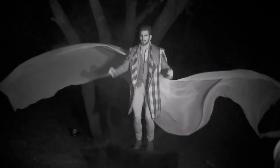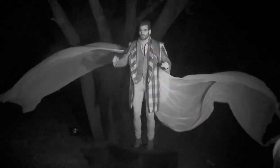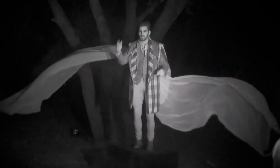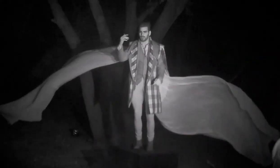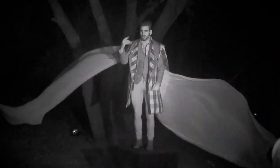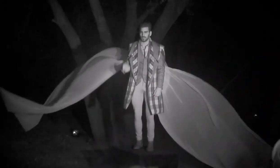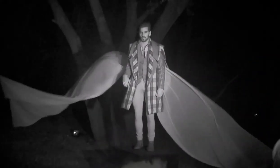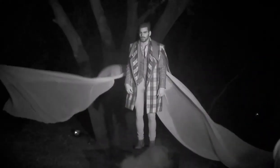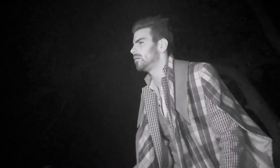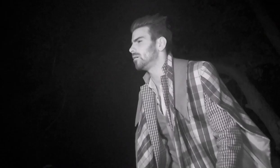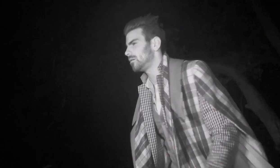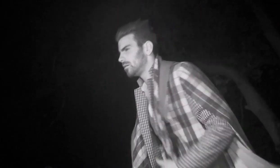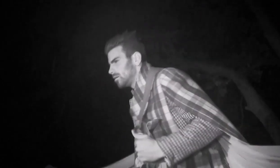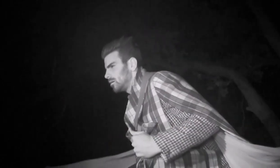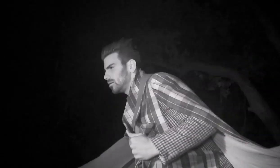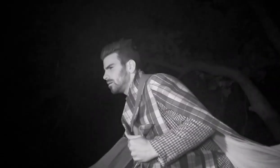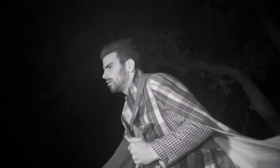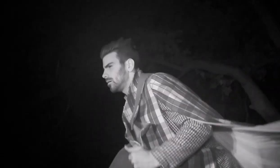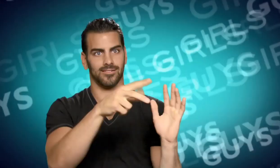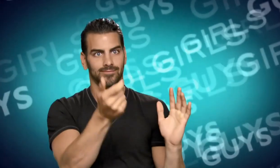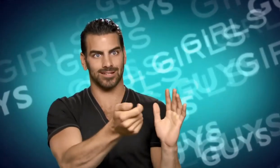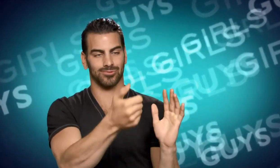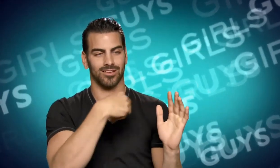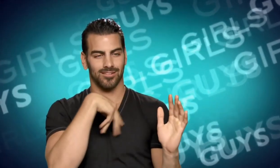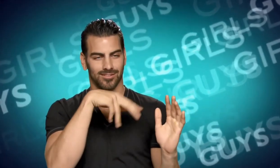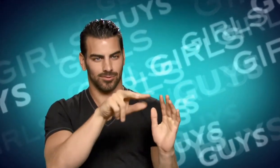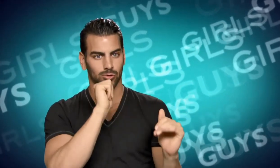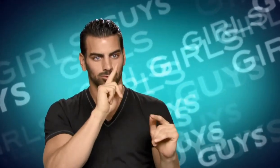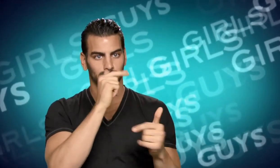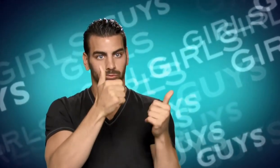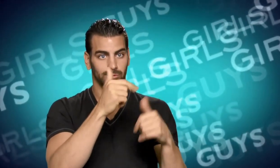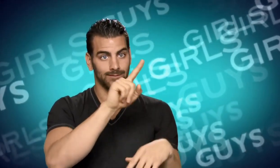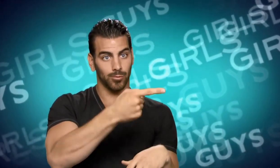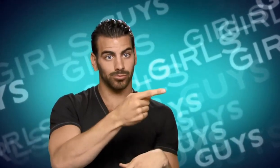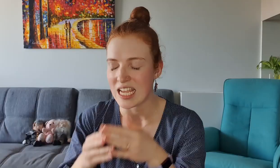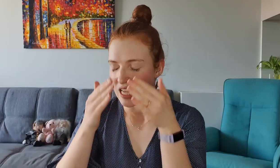So I was looking down at the flashlight and I wasn't sure if it was the first or the third flash